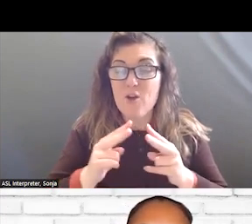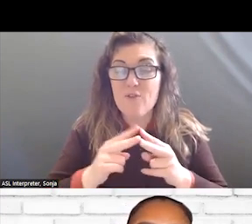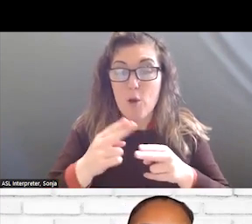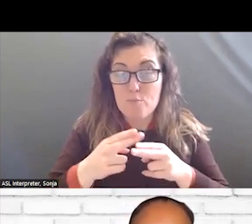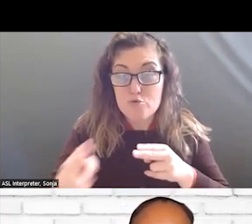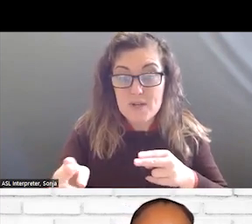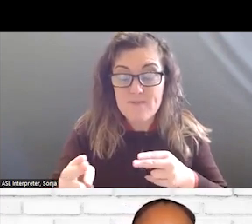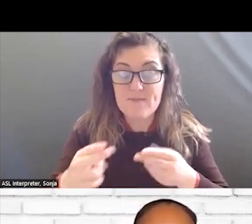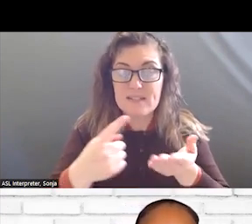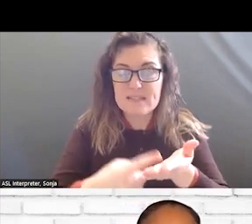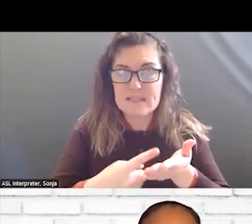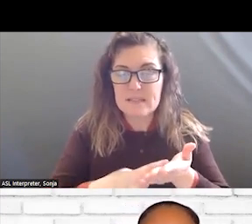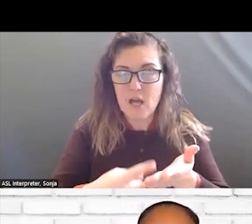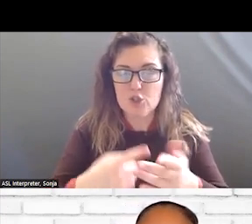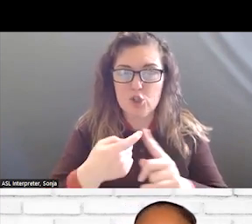DISCUSSION FROM THE DATA CORNER. I AM GOING TO